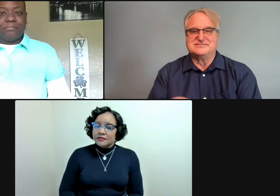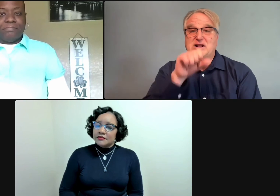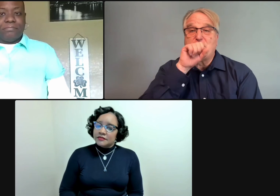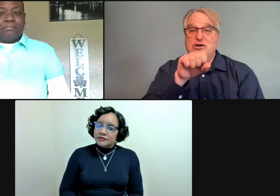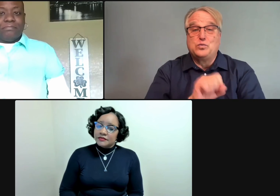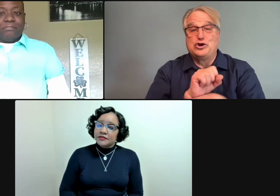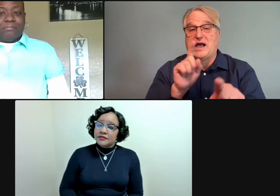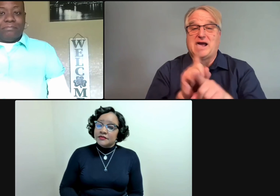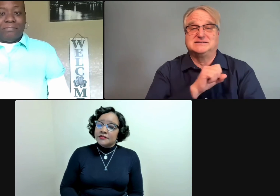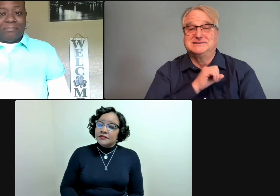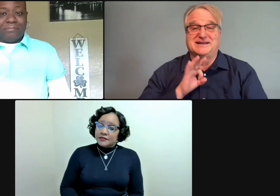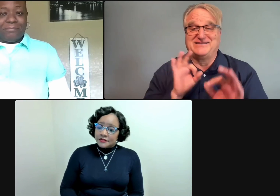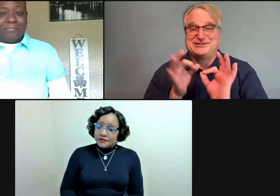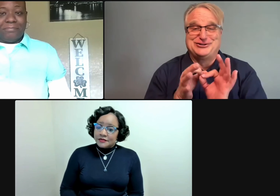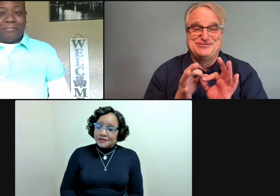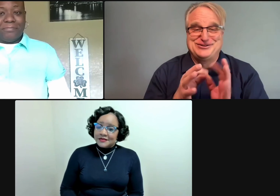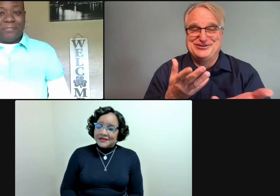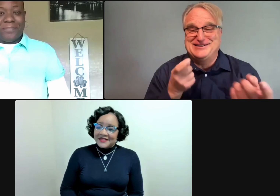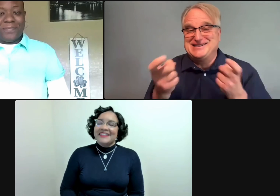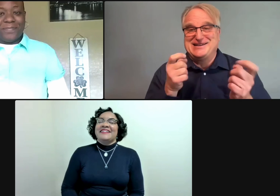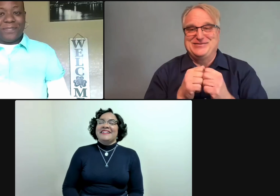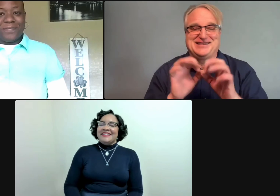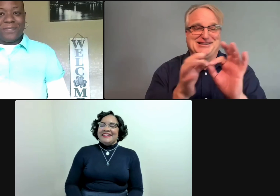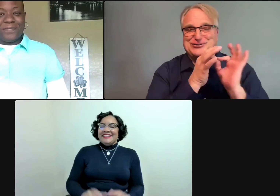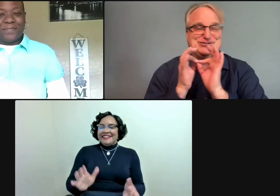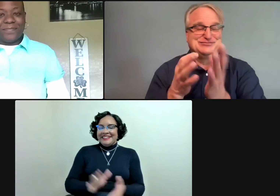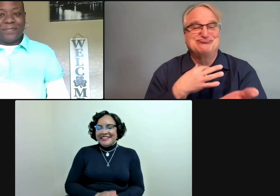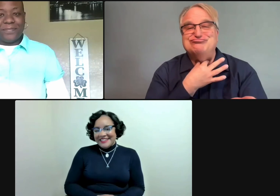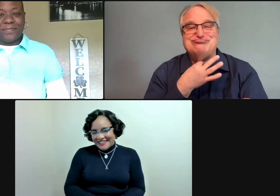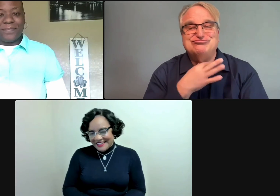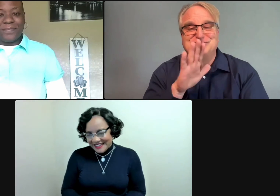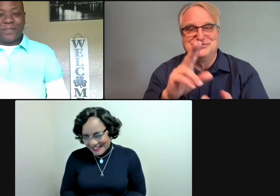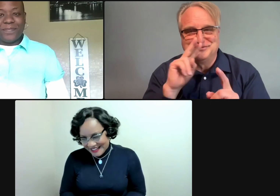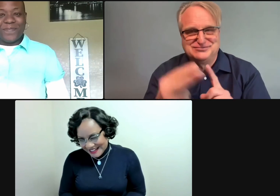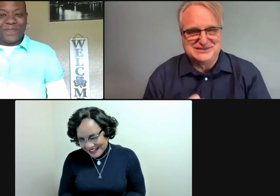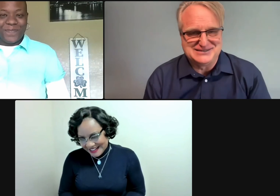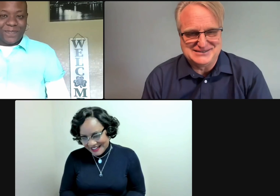Aundrea, you've worked as a staff interpreter dealing with other interpreters. What might your perspective be on this?